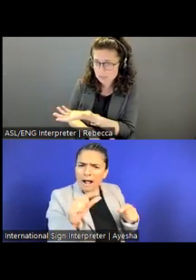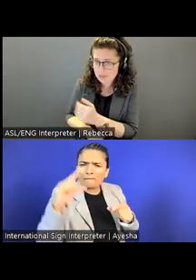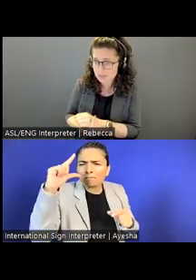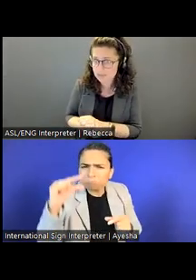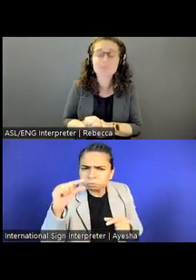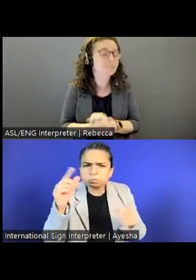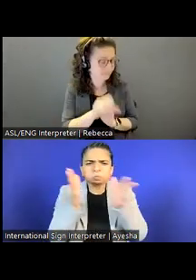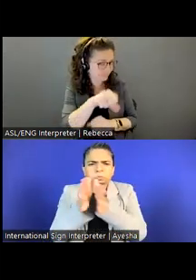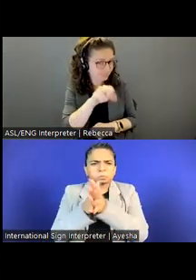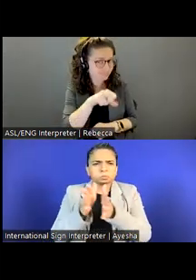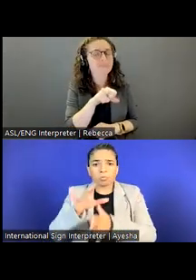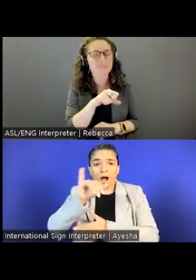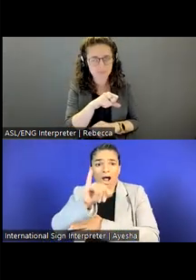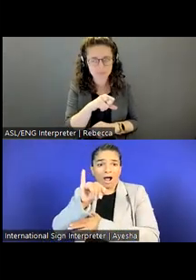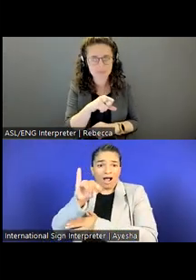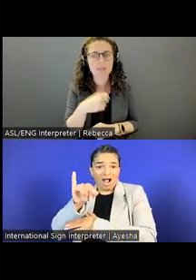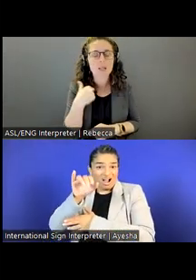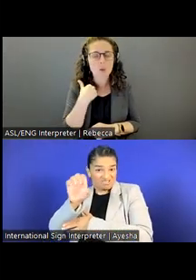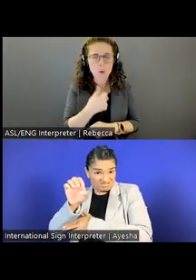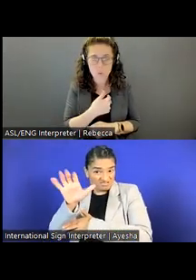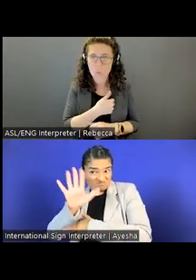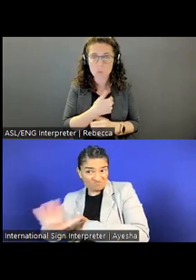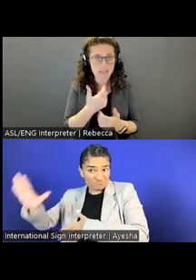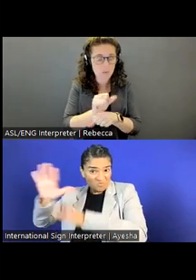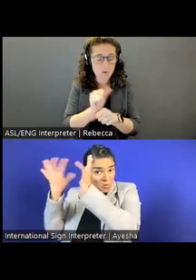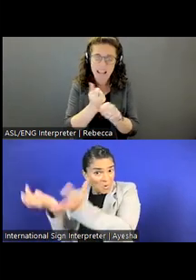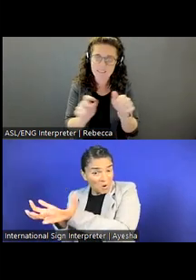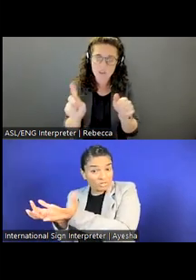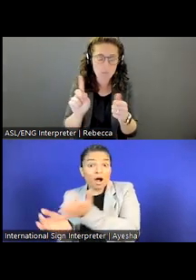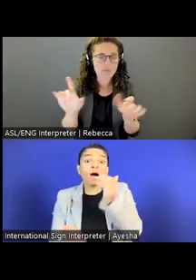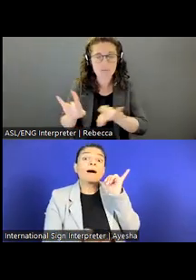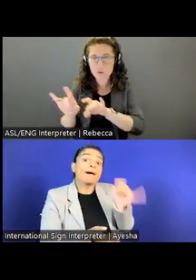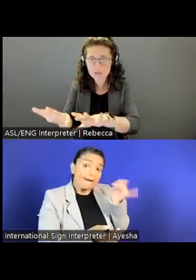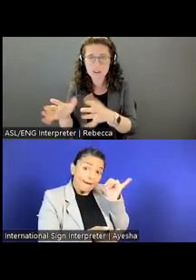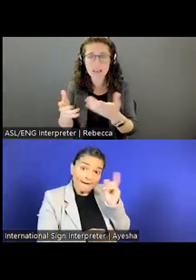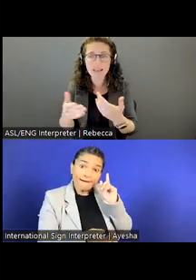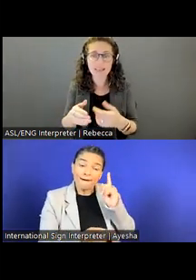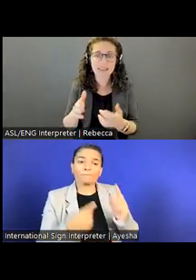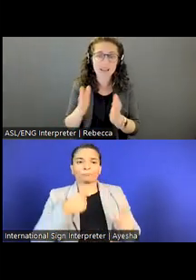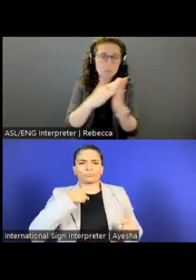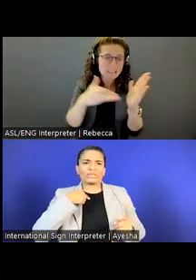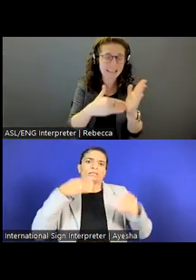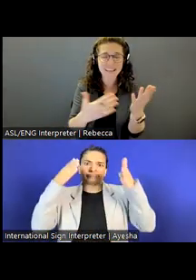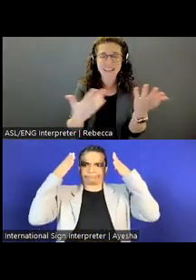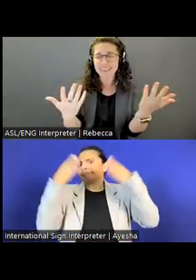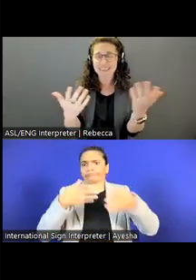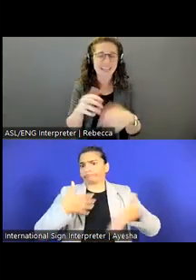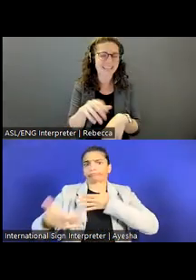We have a focus everywhere in the world, from Australia to New Zealand. So A to Z.